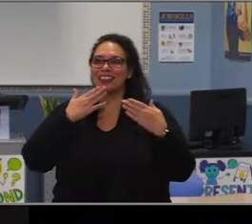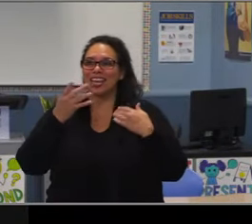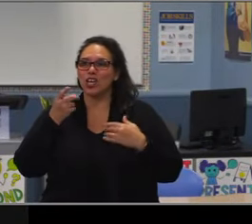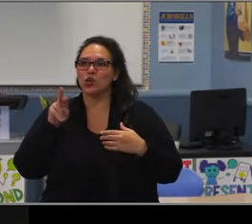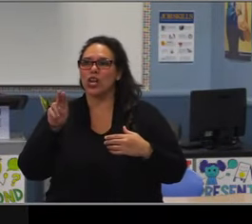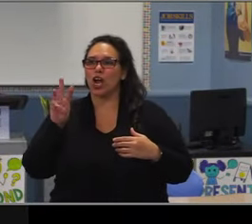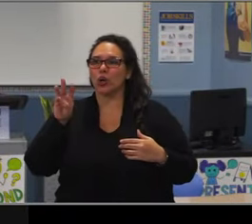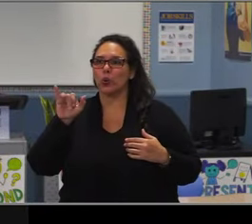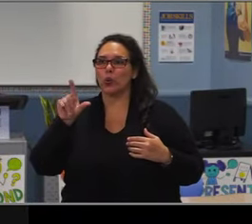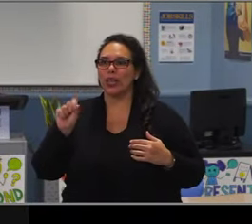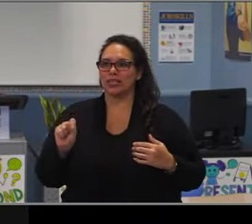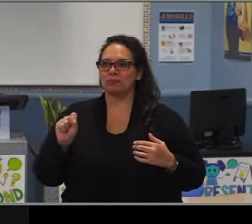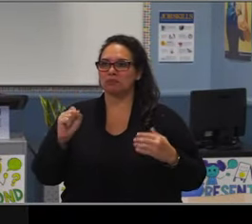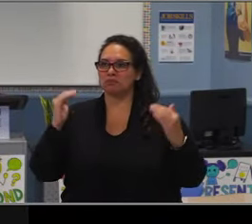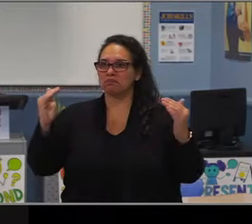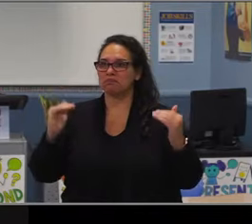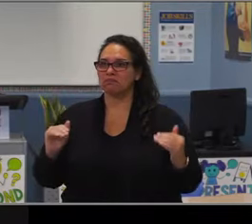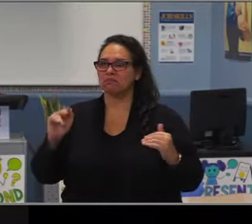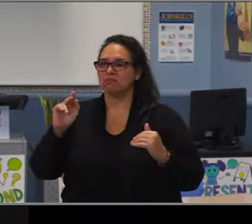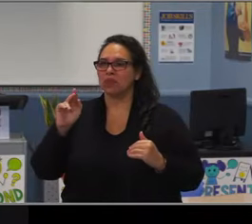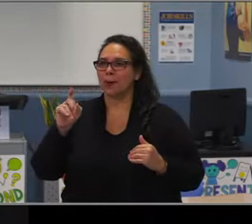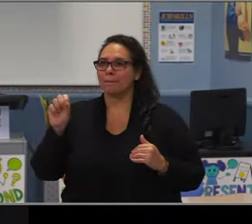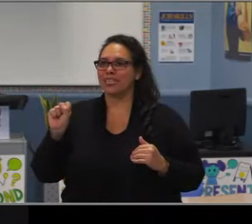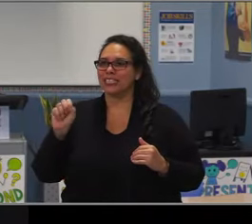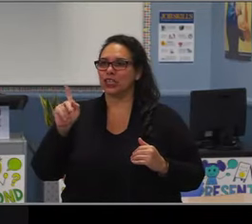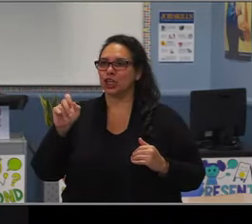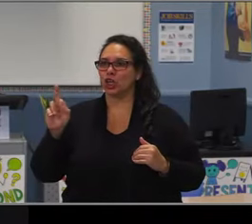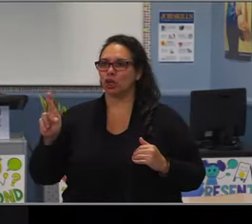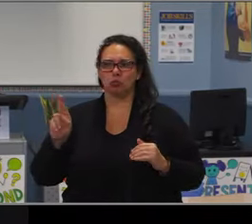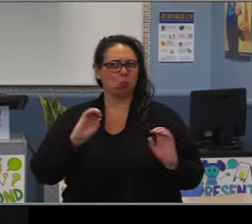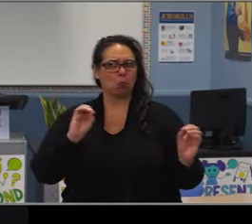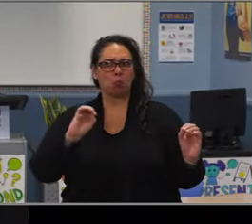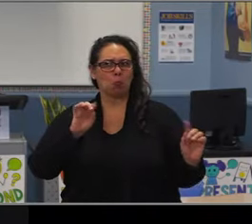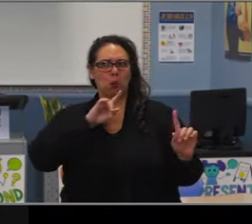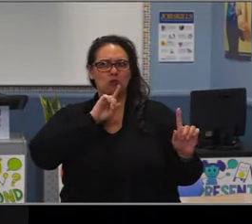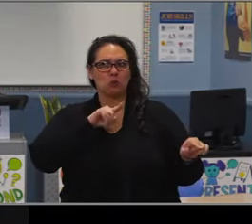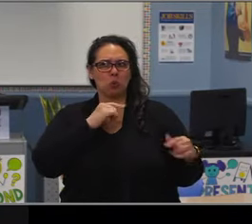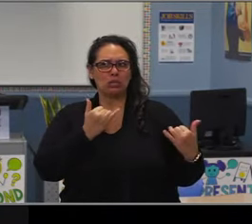thank you for your extensive service to LBUSD and the Long Beach community.